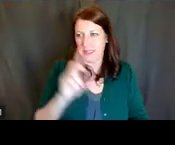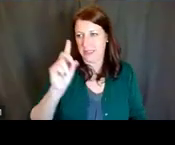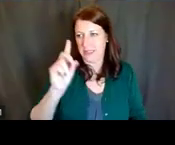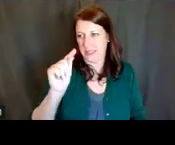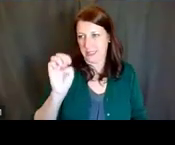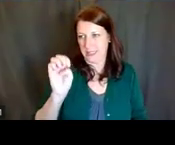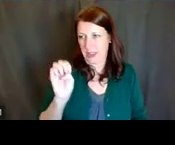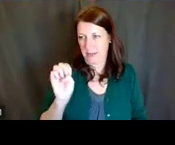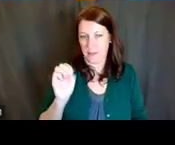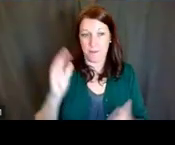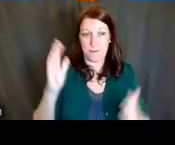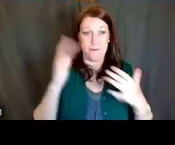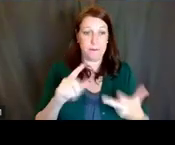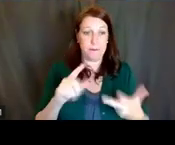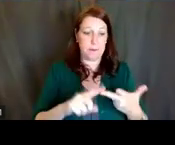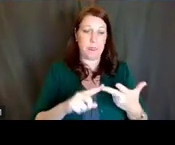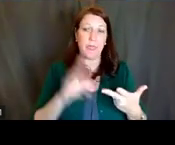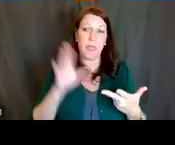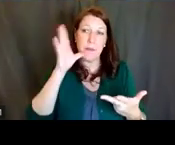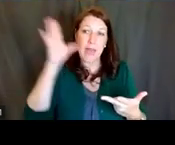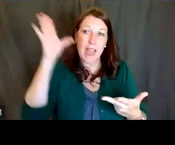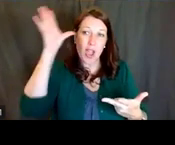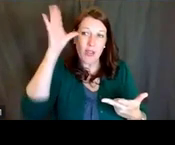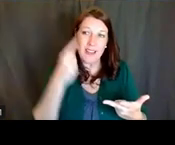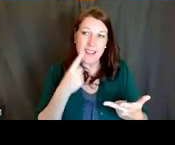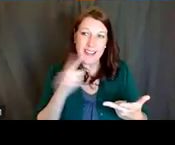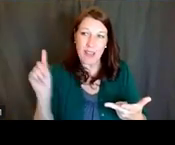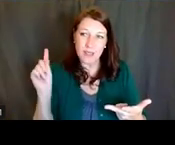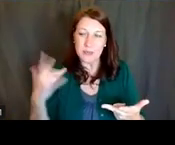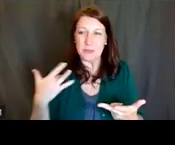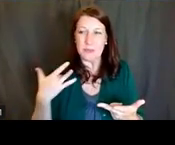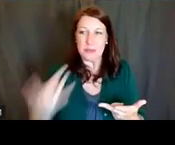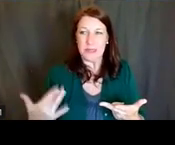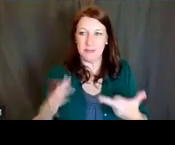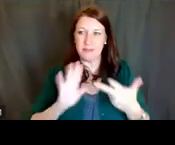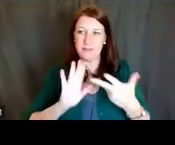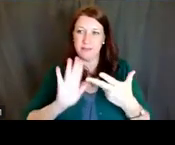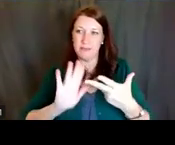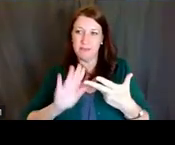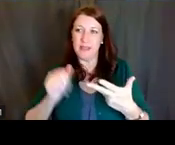Parent announcements -- this is typically the way that most NIH applications are submitted.